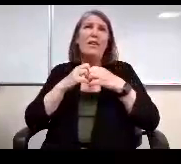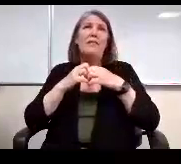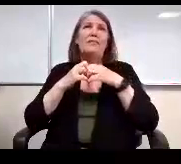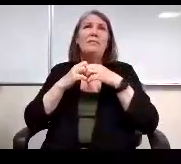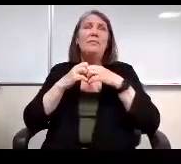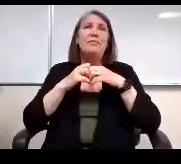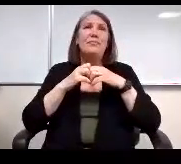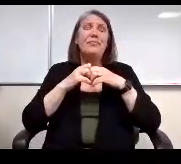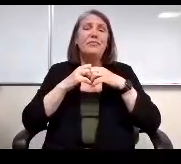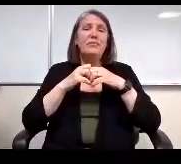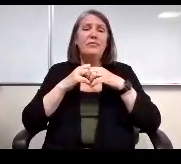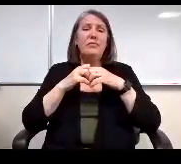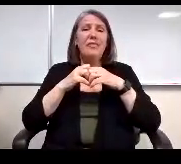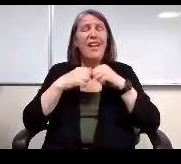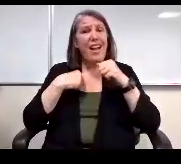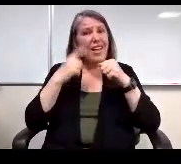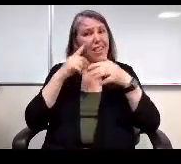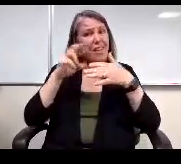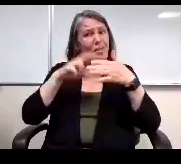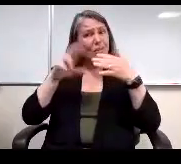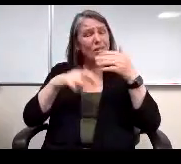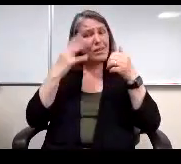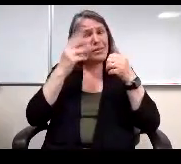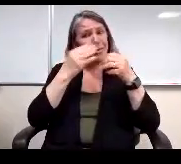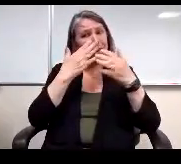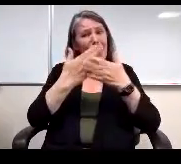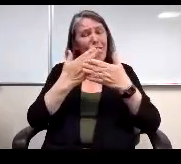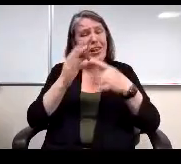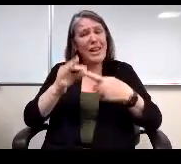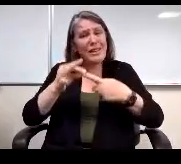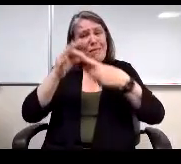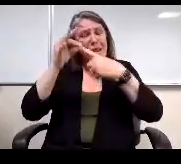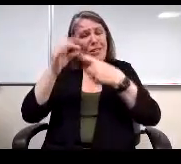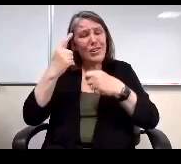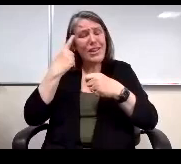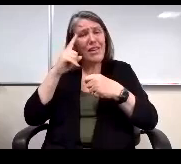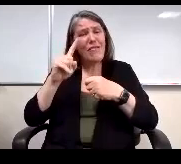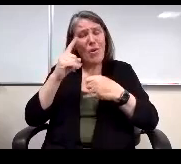I thought the results were pretty good, specially for for the last school year. Holy smokes.